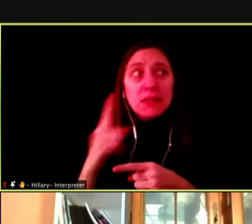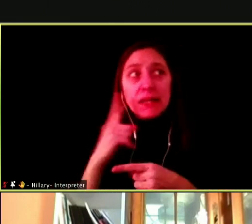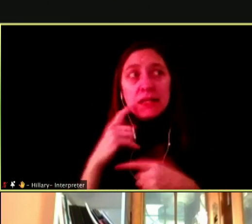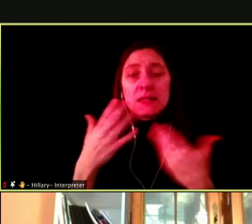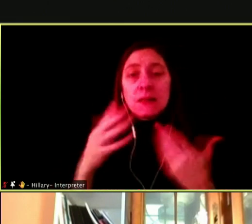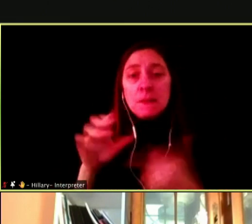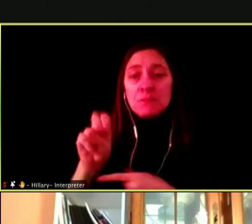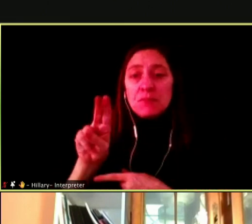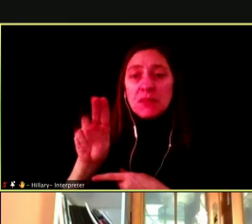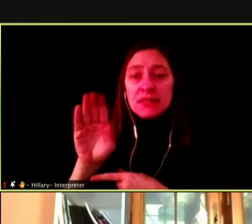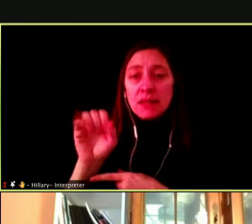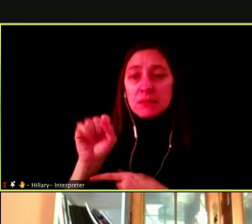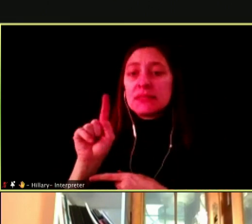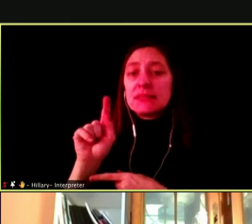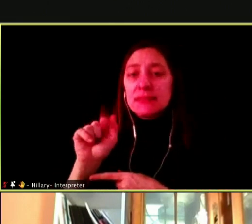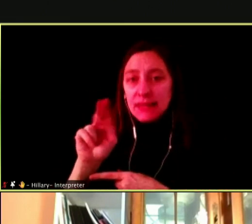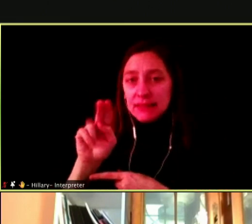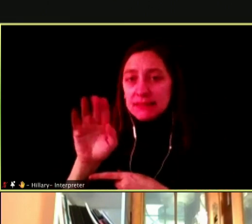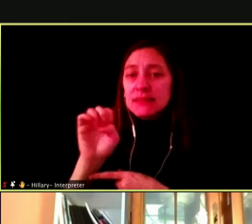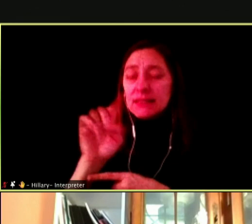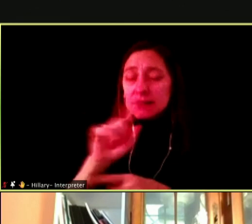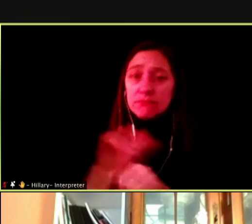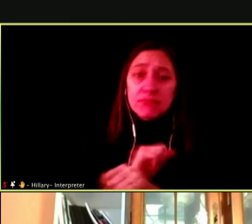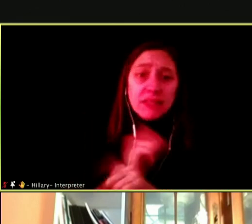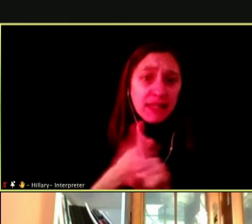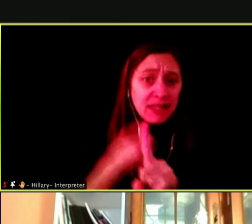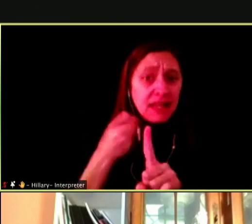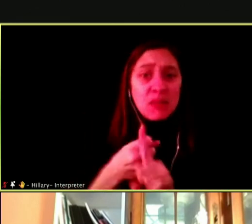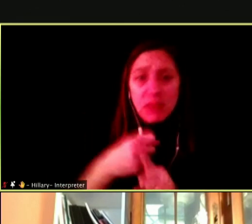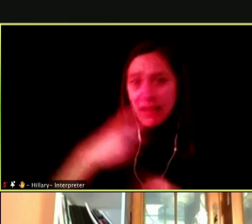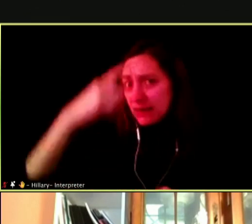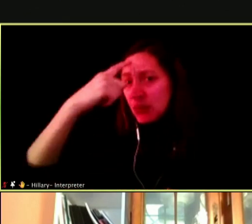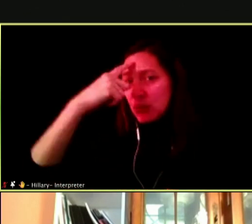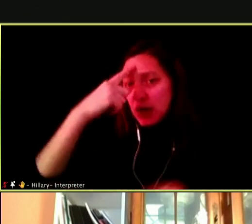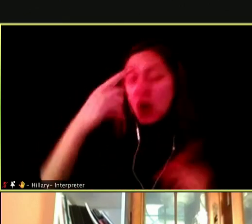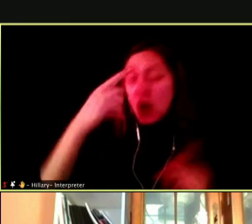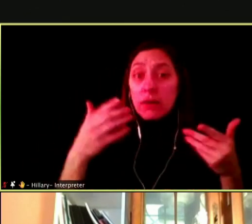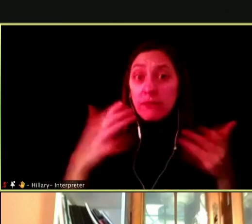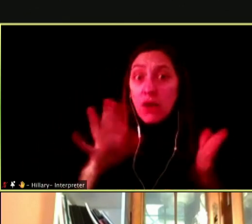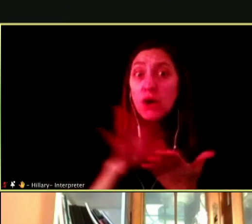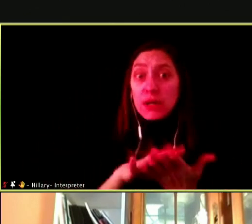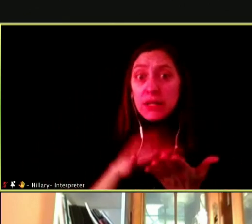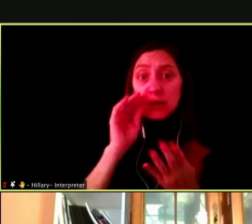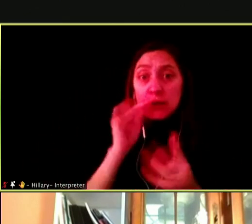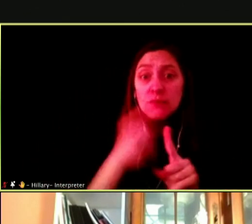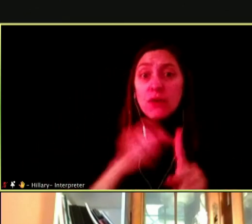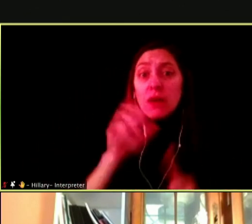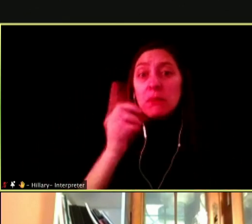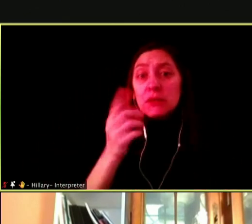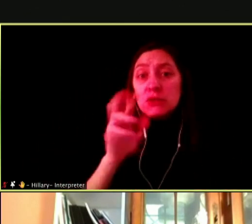SUBSTANCES DEFINITELY HAVE AN IMPACT ON THE BRAIN AS DOCTOR BAYLOR SHARED IN THIS KEYNOTE EARLIER.